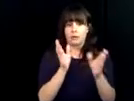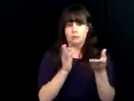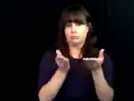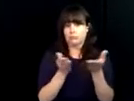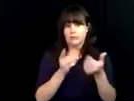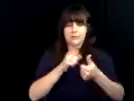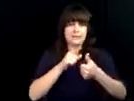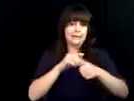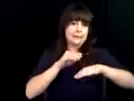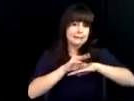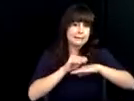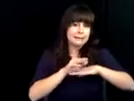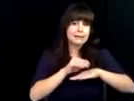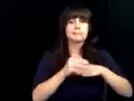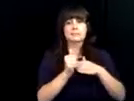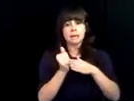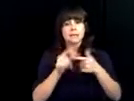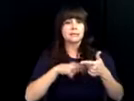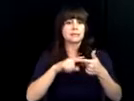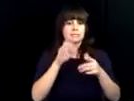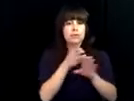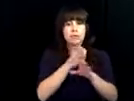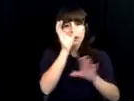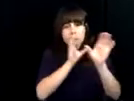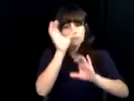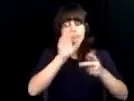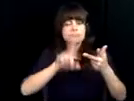program. And they provide numerous services including